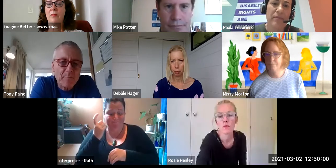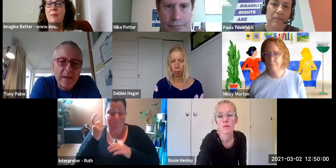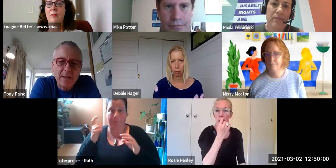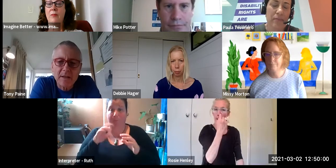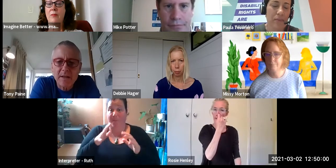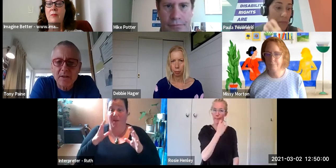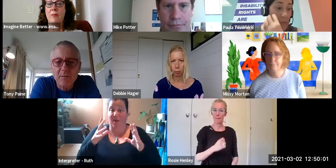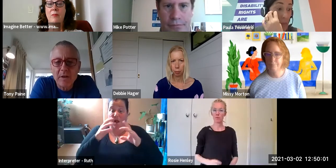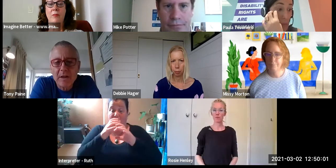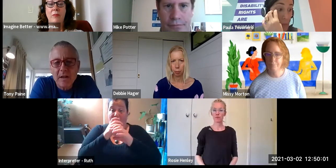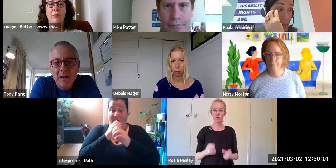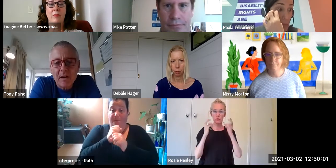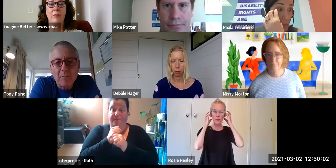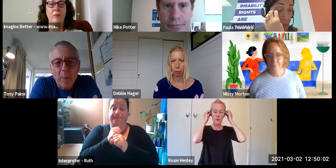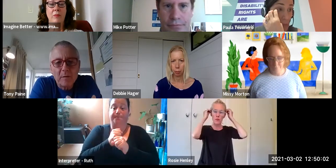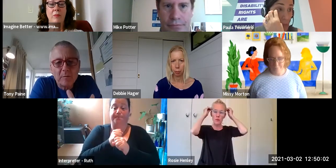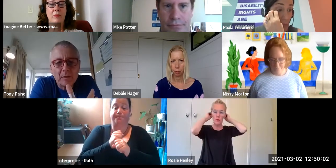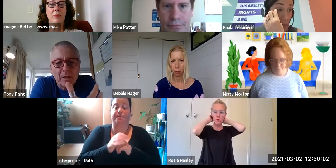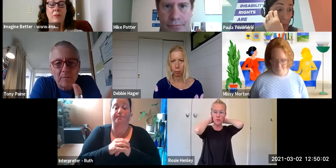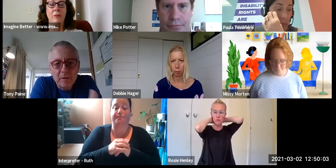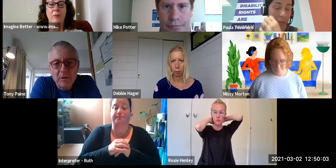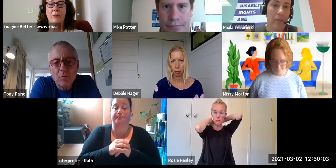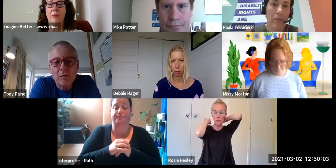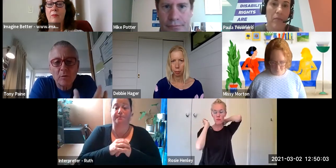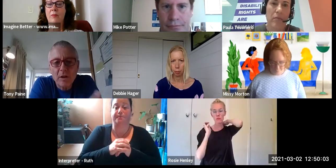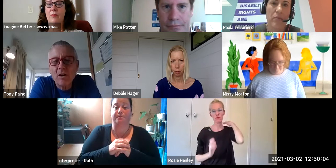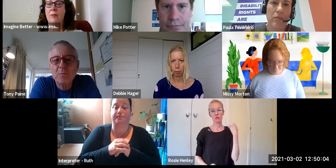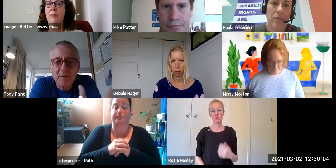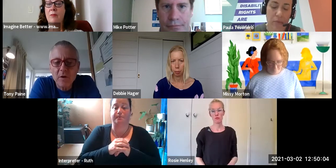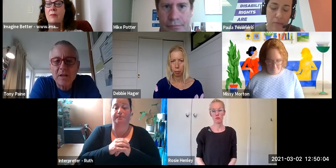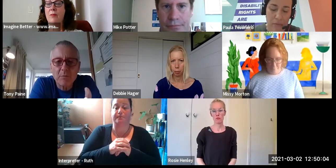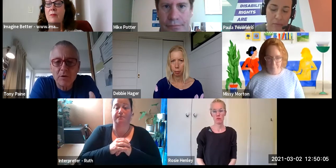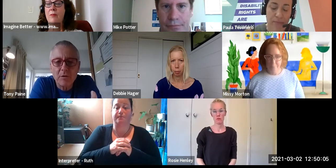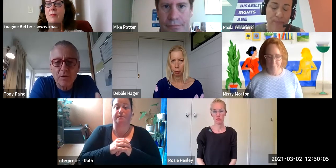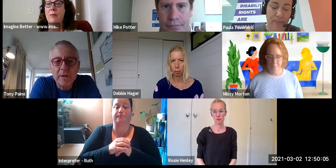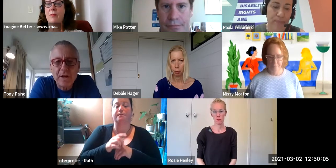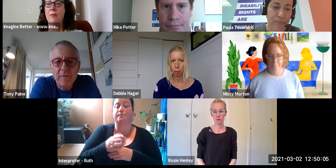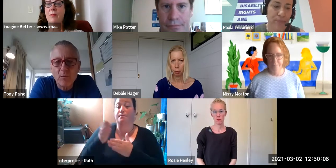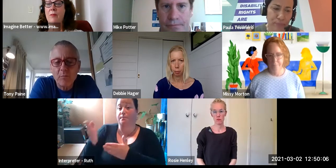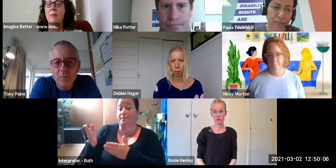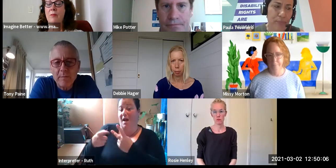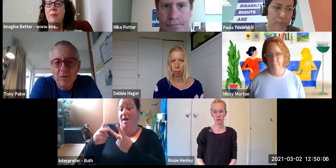I might come back to that sense of what encouragement and advice would-do you each have for people